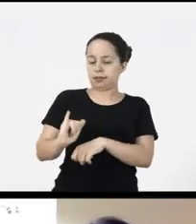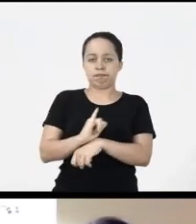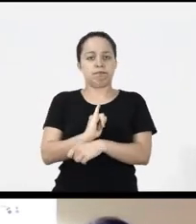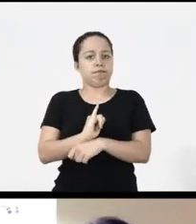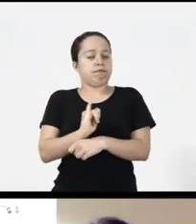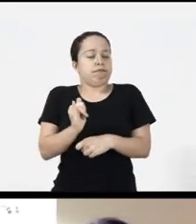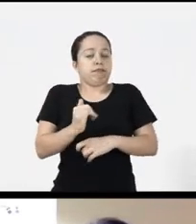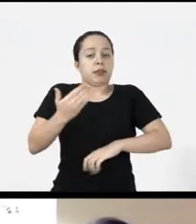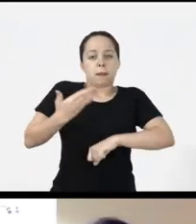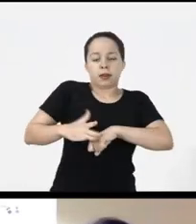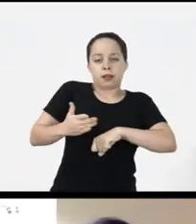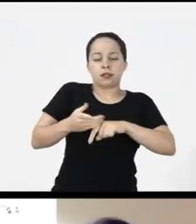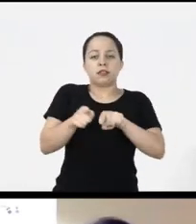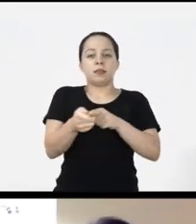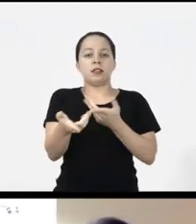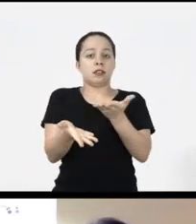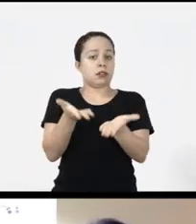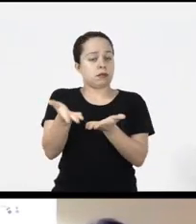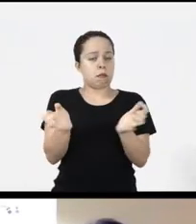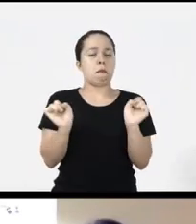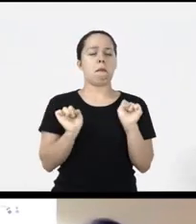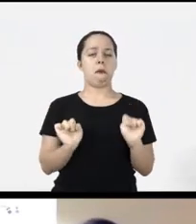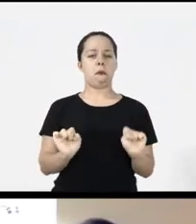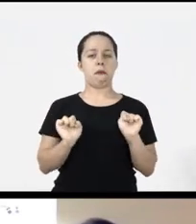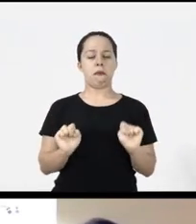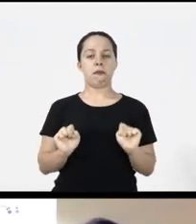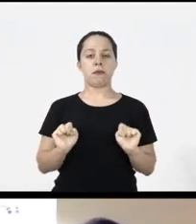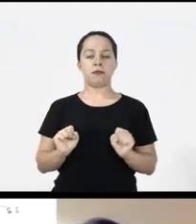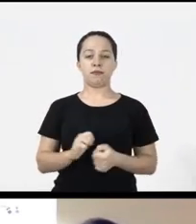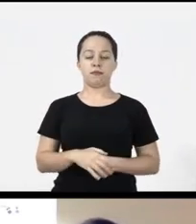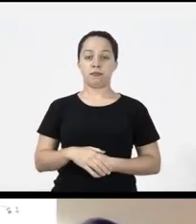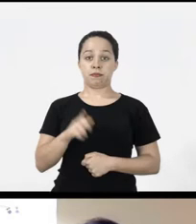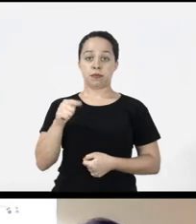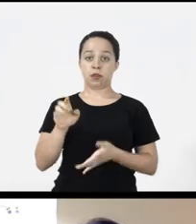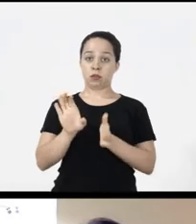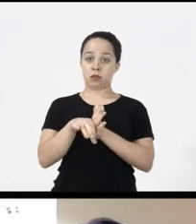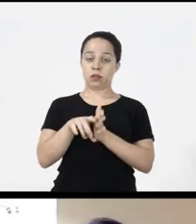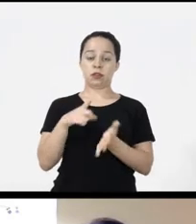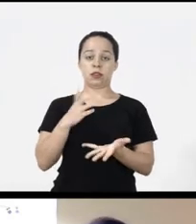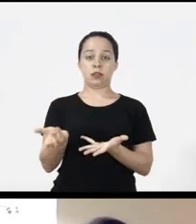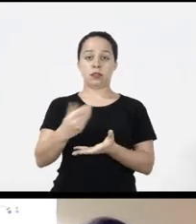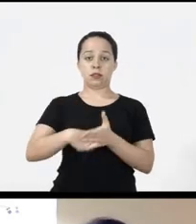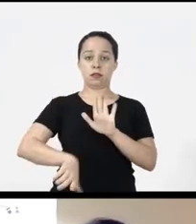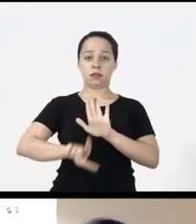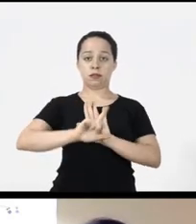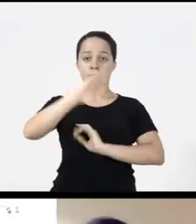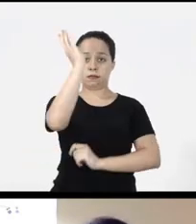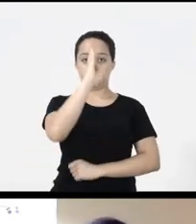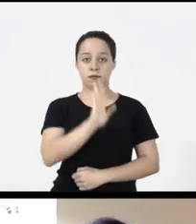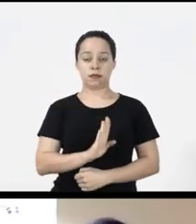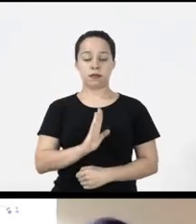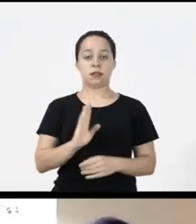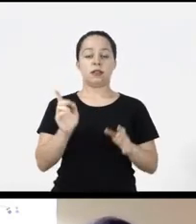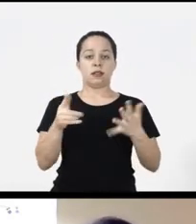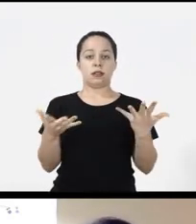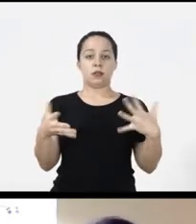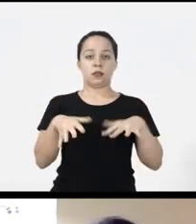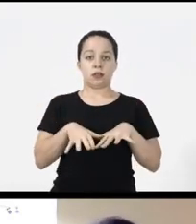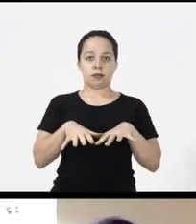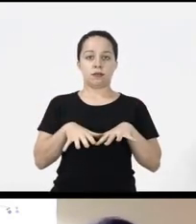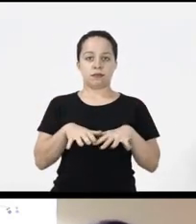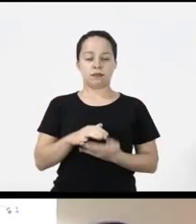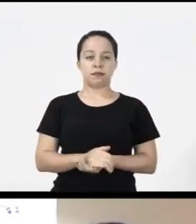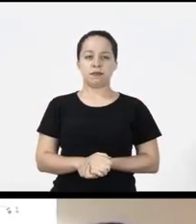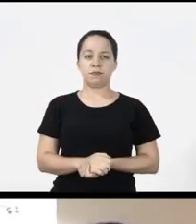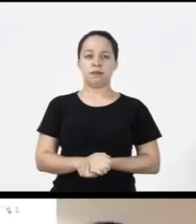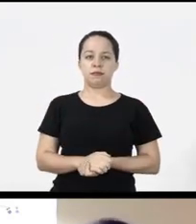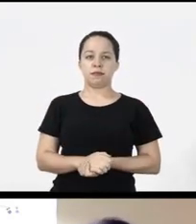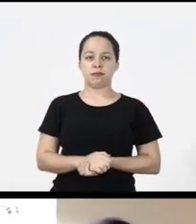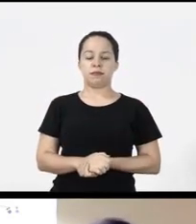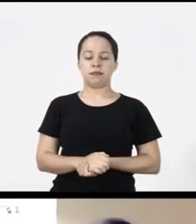strategy, practices and services. That definition It is in the Brazilian law of inclusion 13146/2015